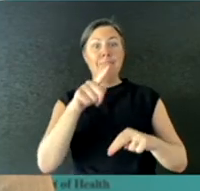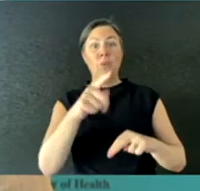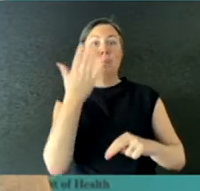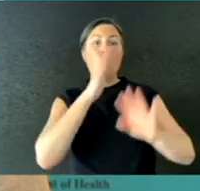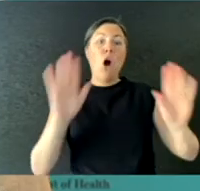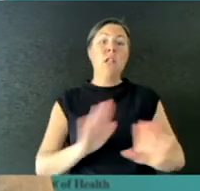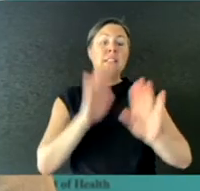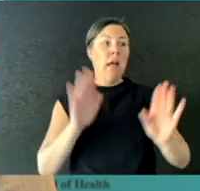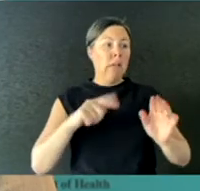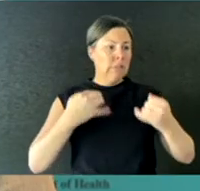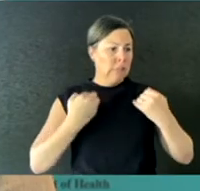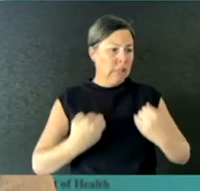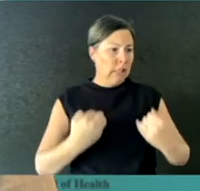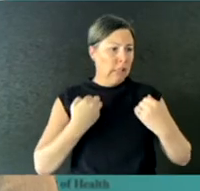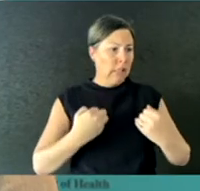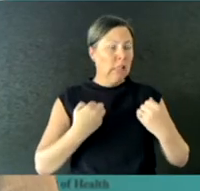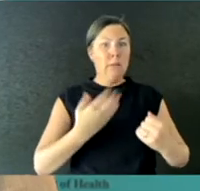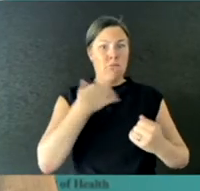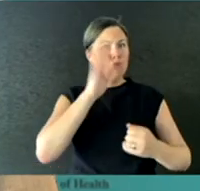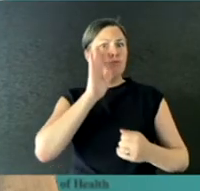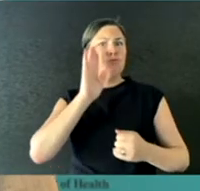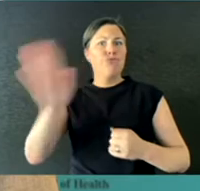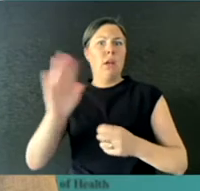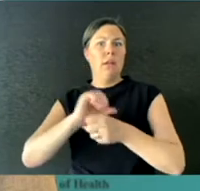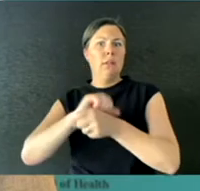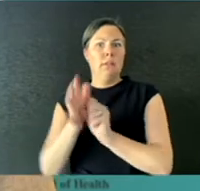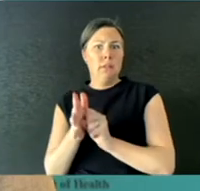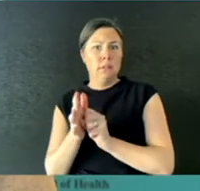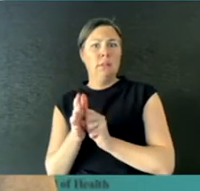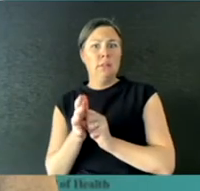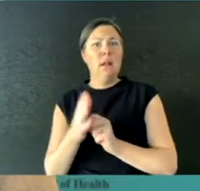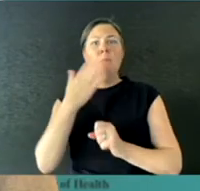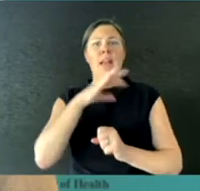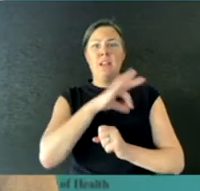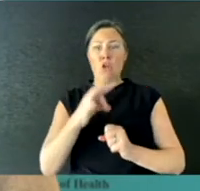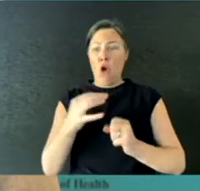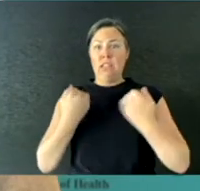be the one that takes COVID-19 into regional communities in Australia.